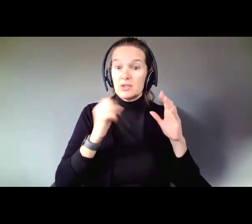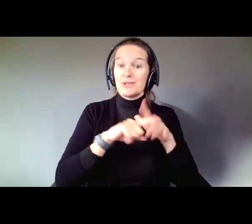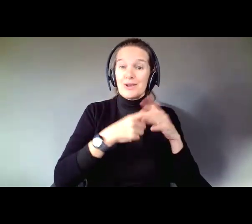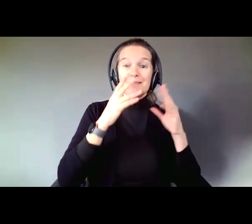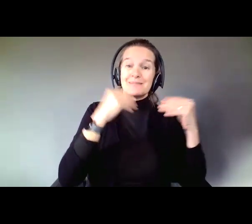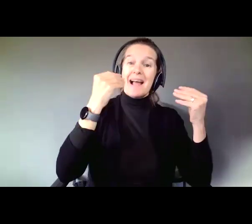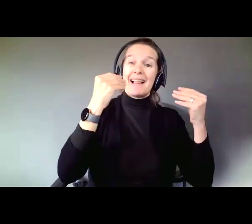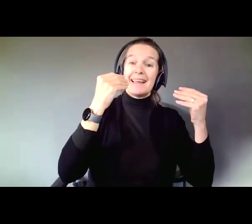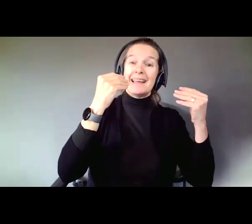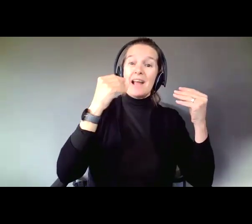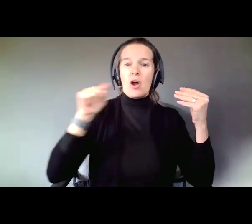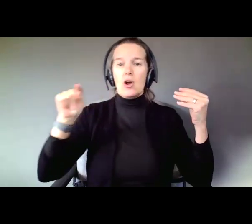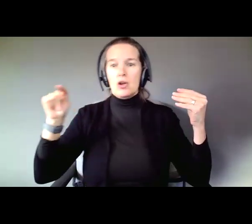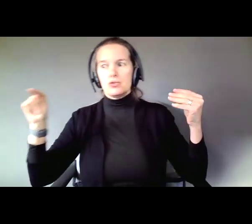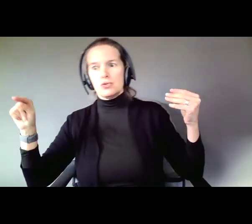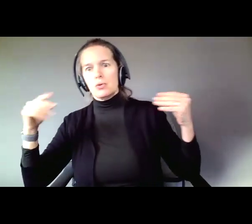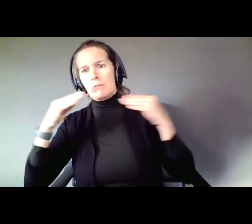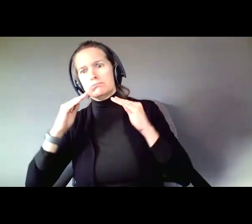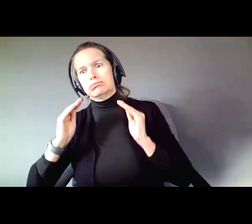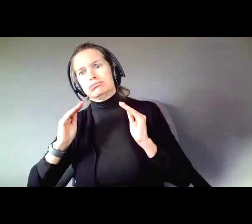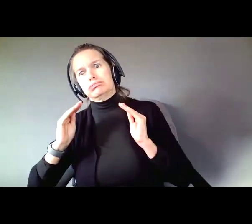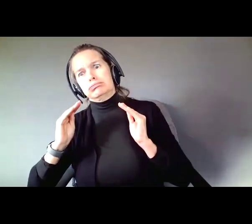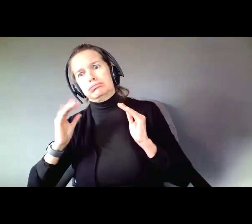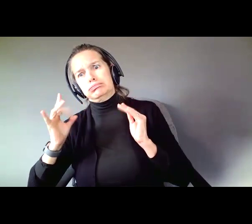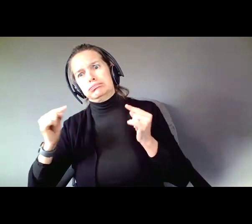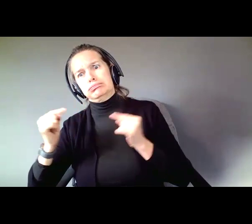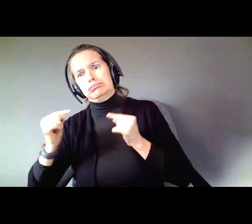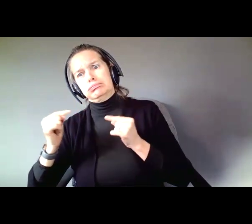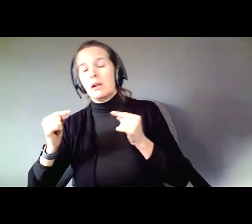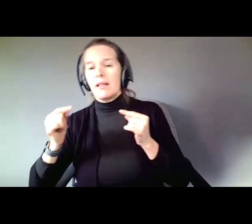To indicate your level of distress. That is an example of Supported Decision Making